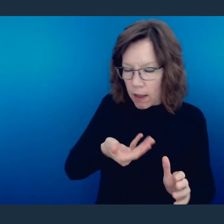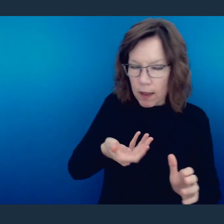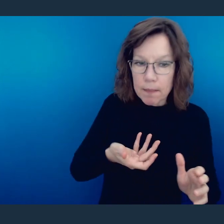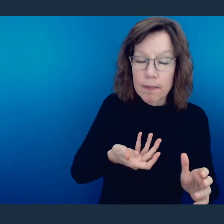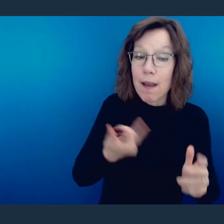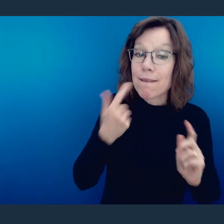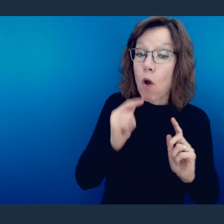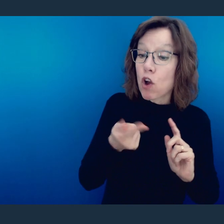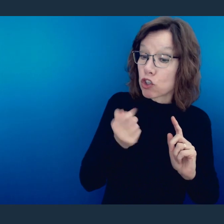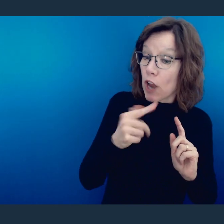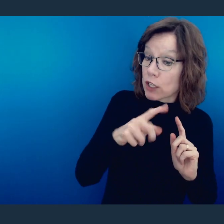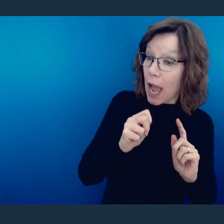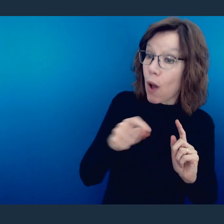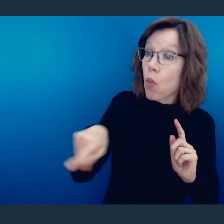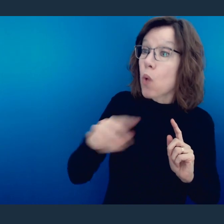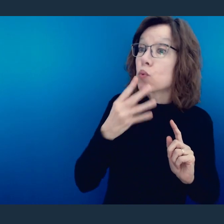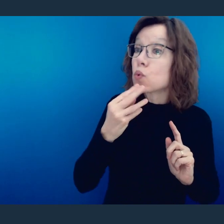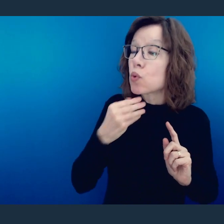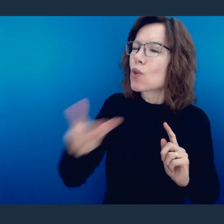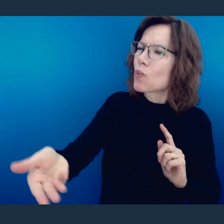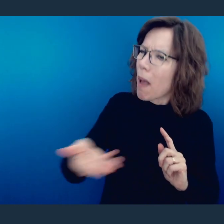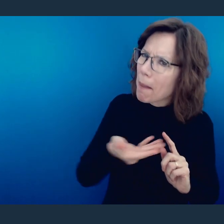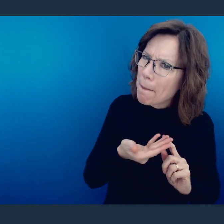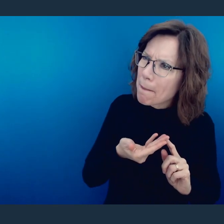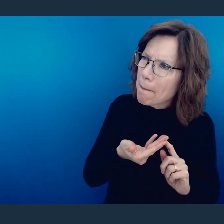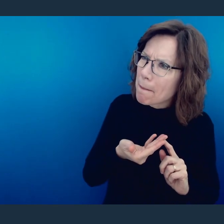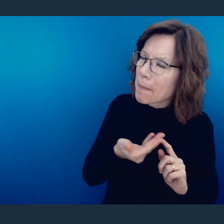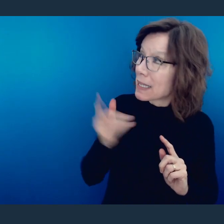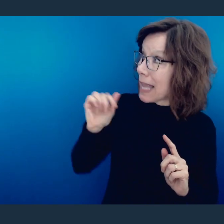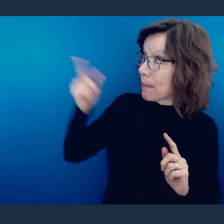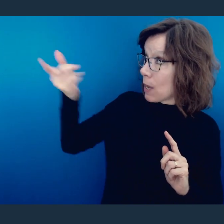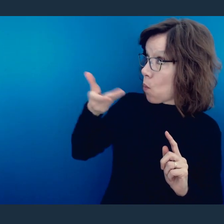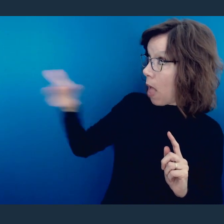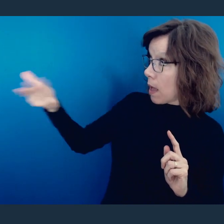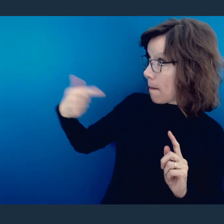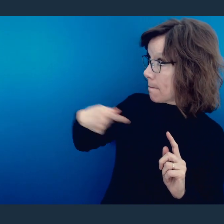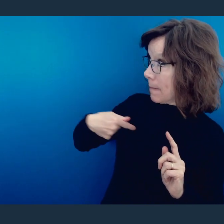the gentile, welcome the Jewish descendent, the Jewish believer, even as Christ welcomed